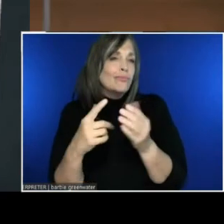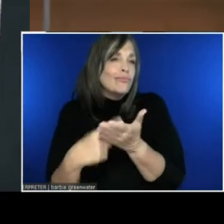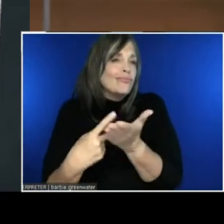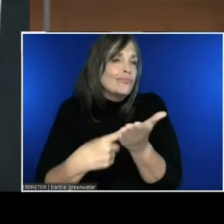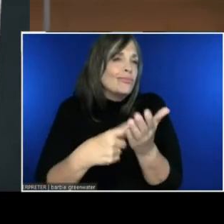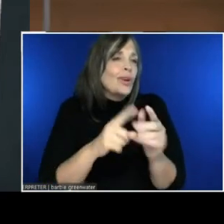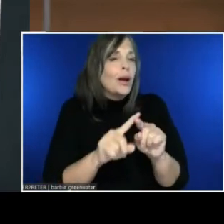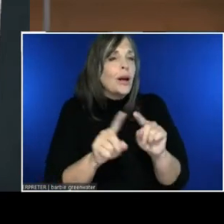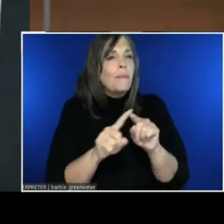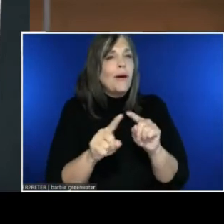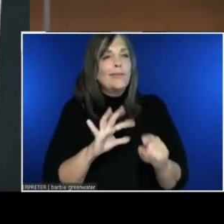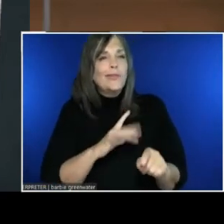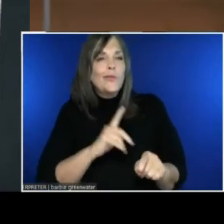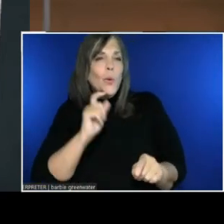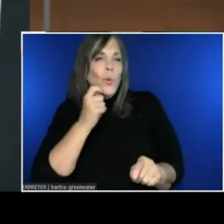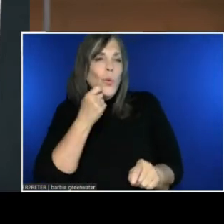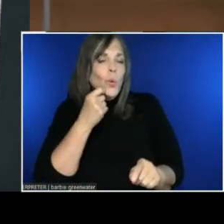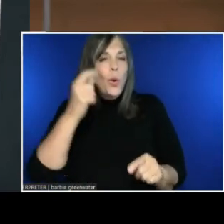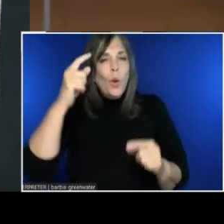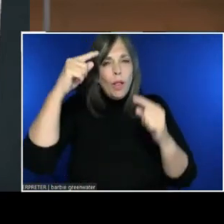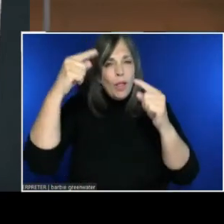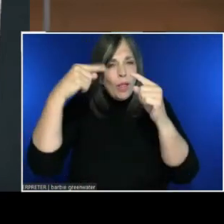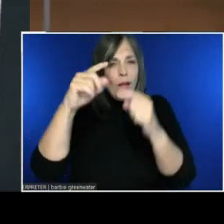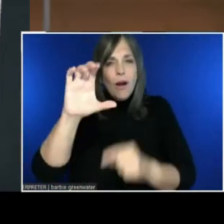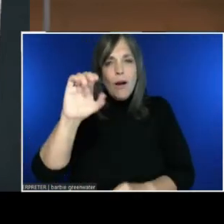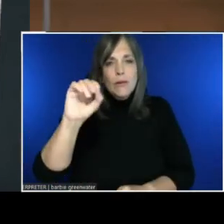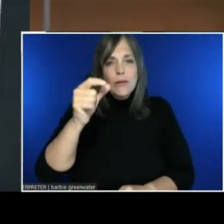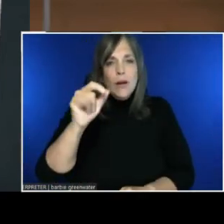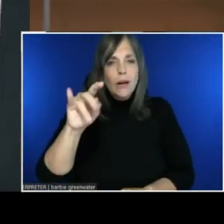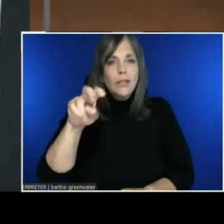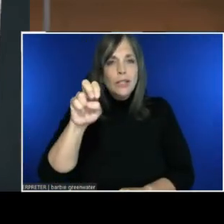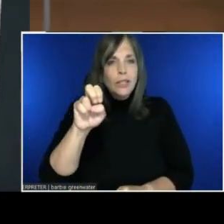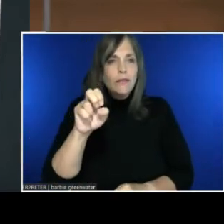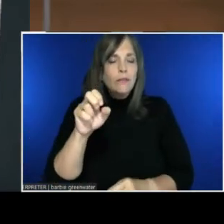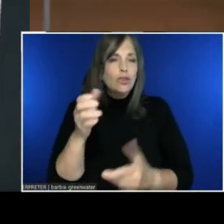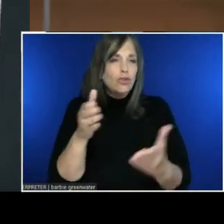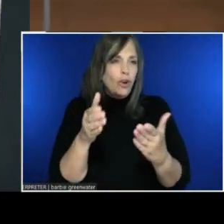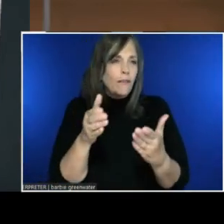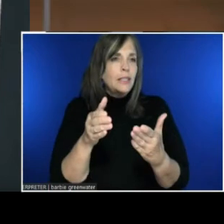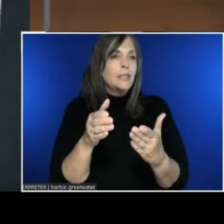And I have a handful of small ideas on that topic. On the "beyond" topic in particular.